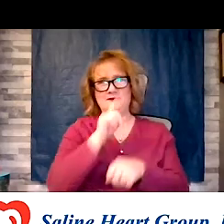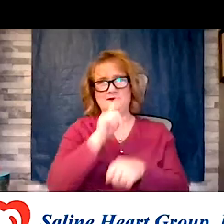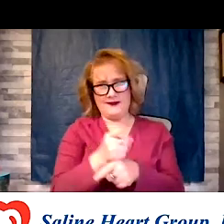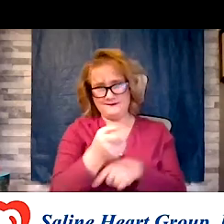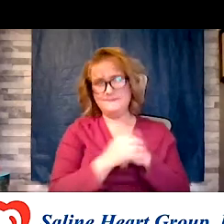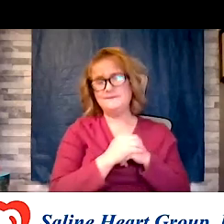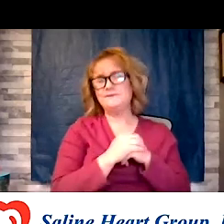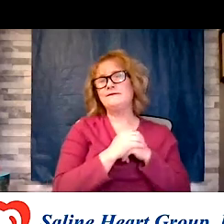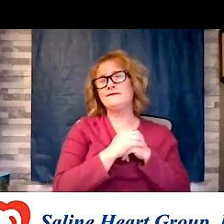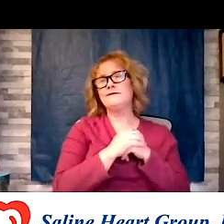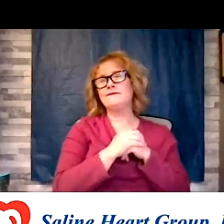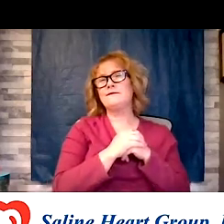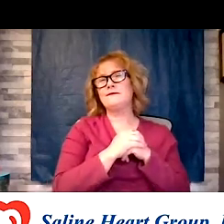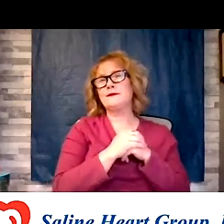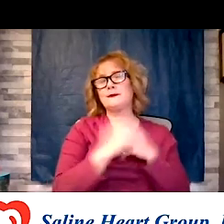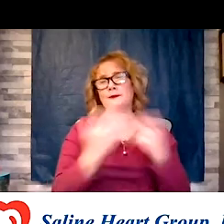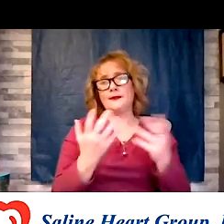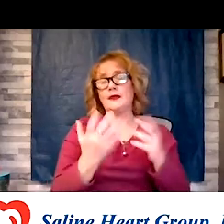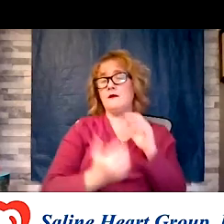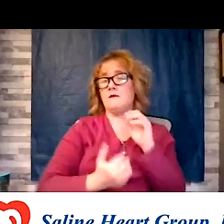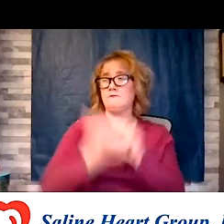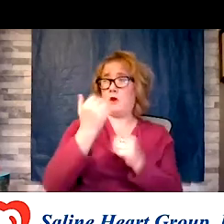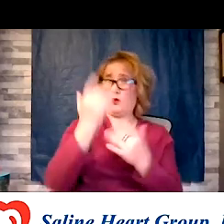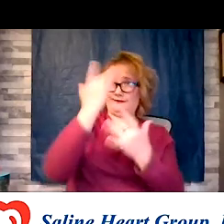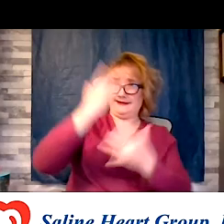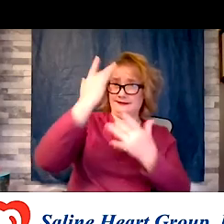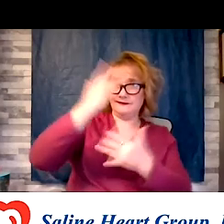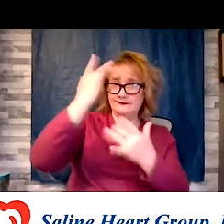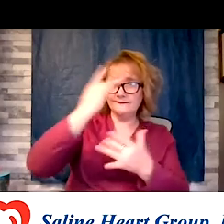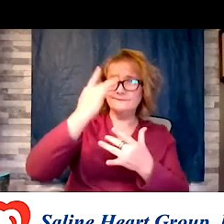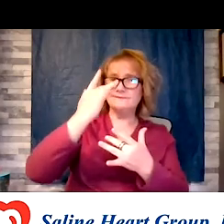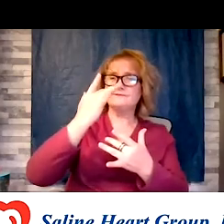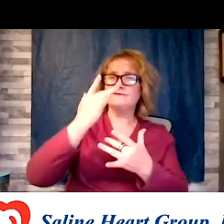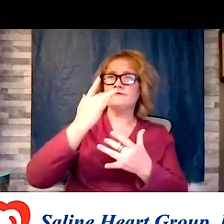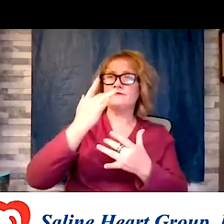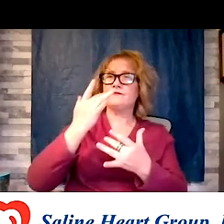is again, most illnesses, that would have surprised me